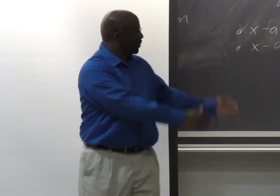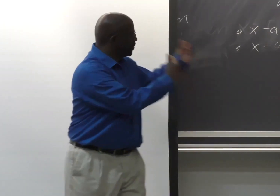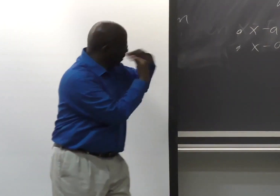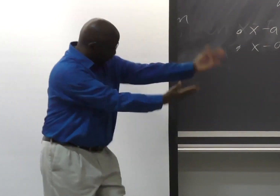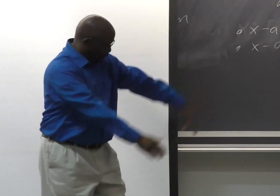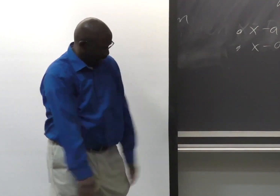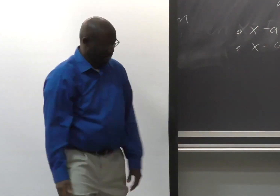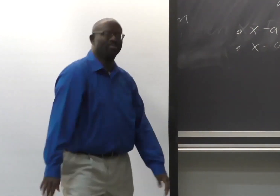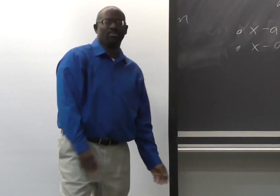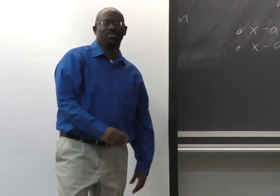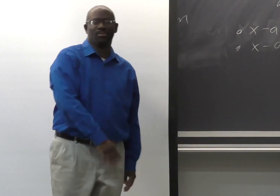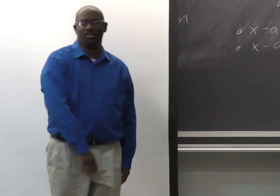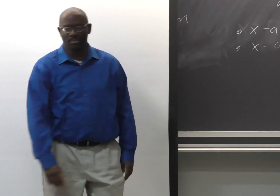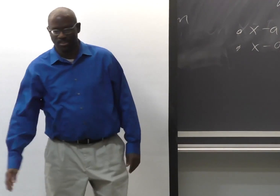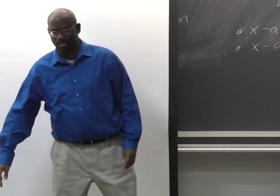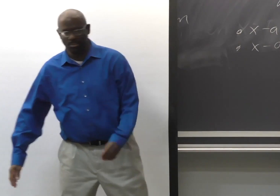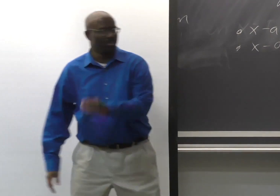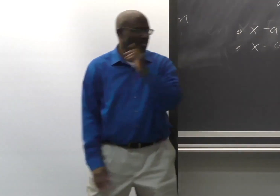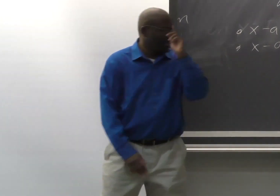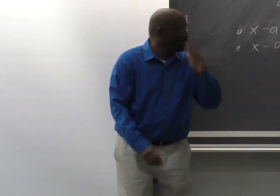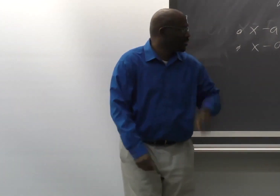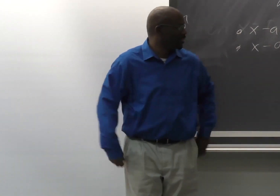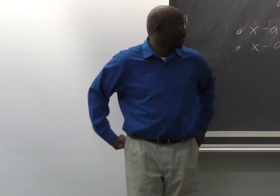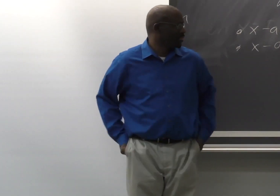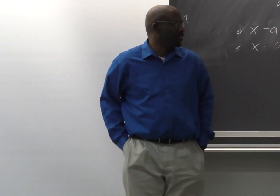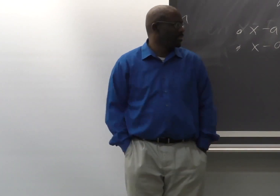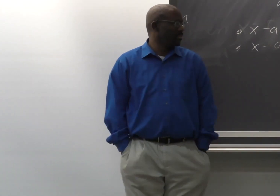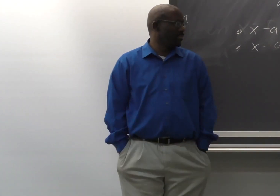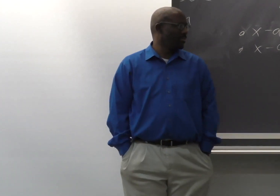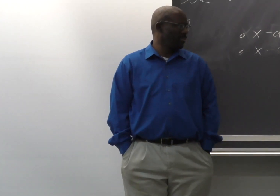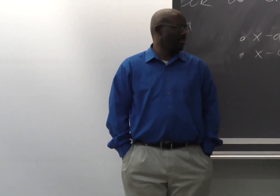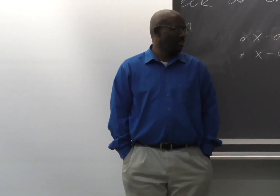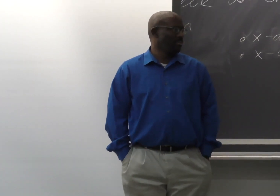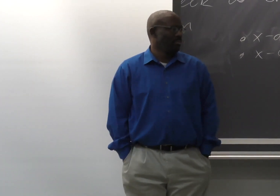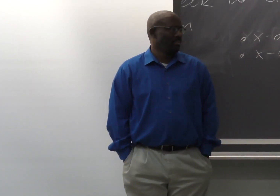gotten a little bit of that journey. So I want to thank you for having me.